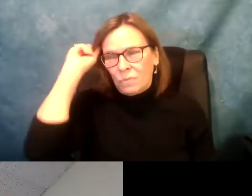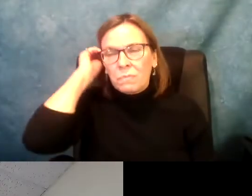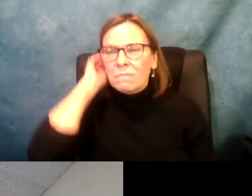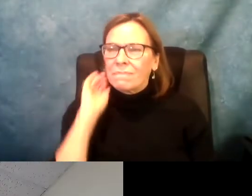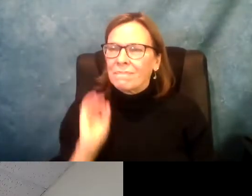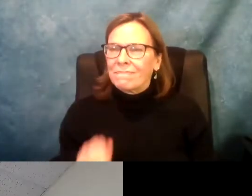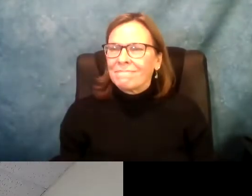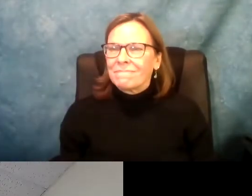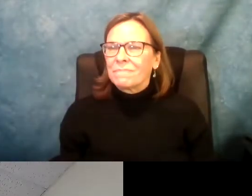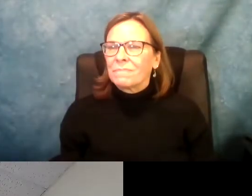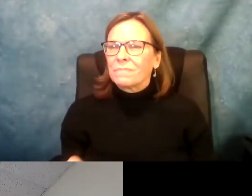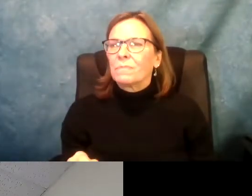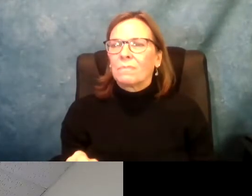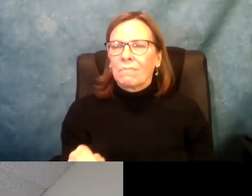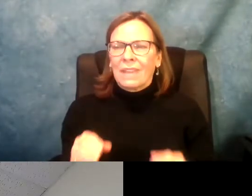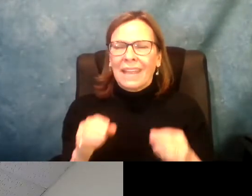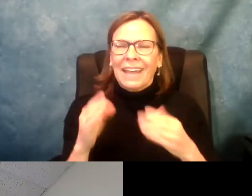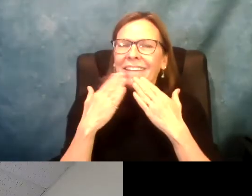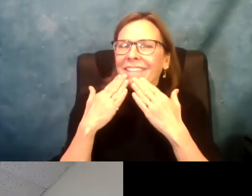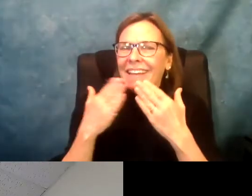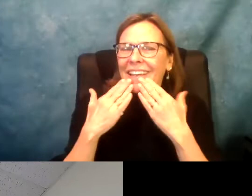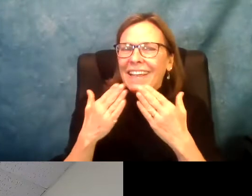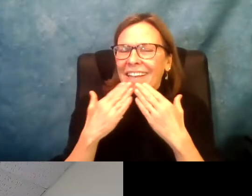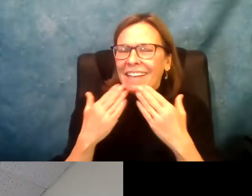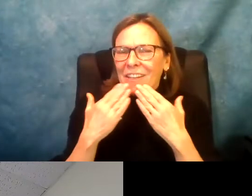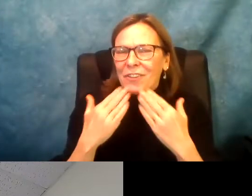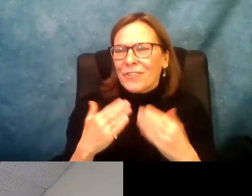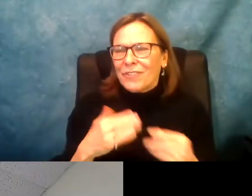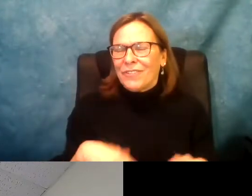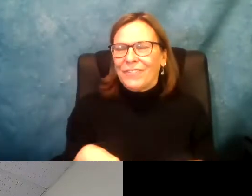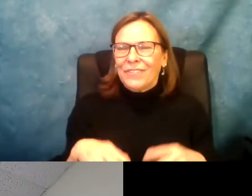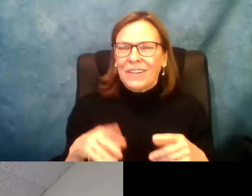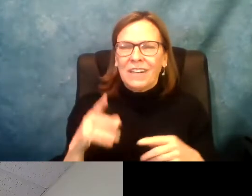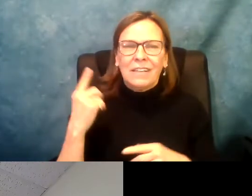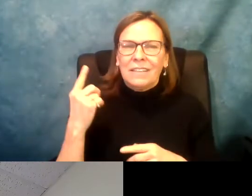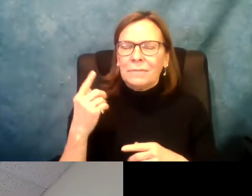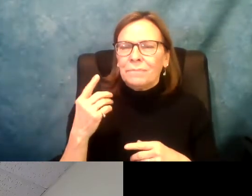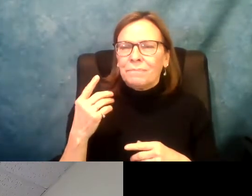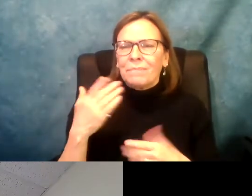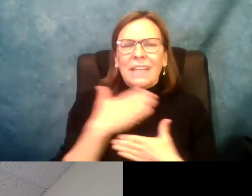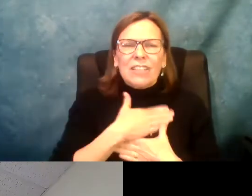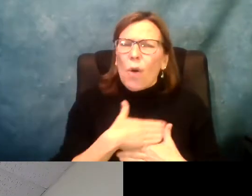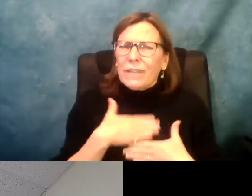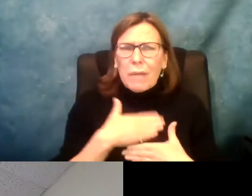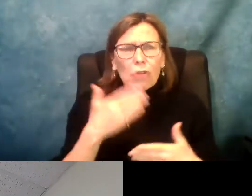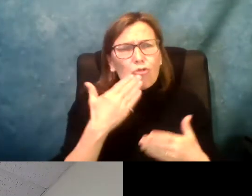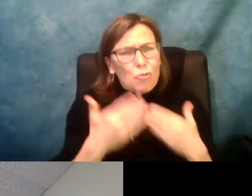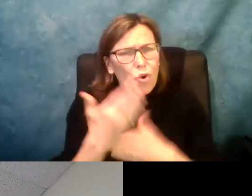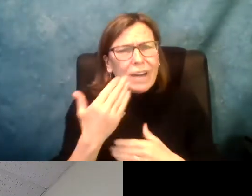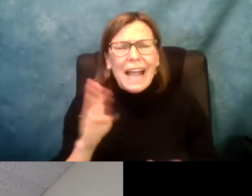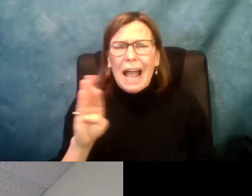much. » BRYAN: Thank you so much,